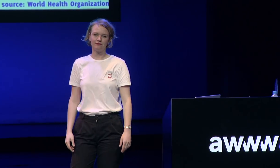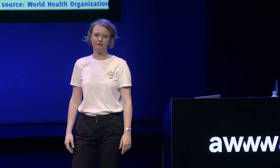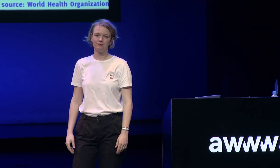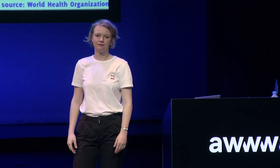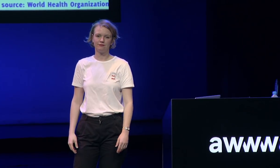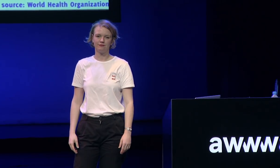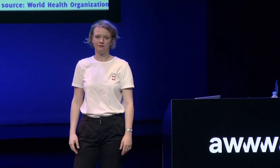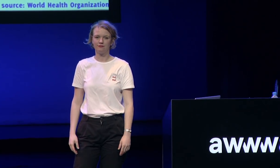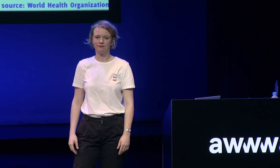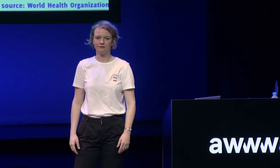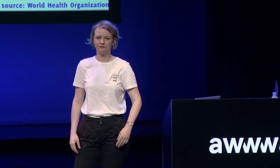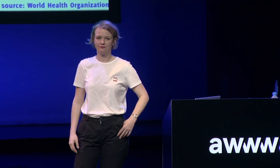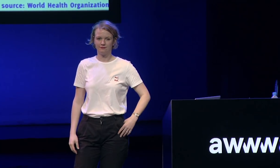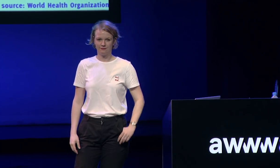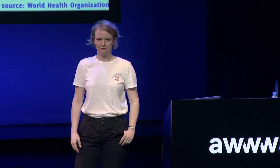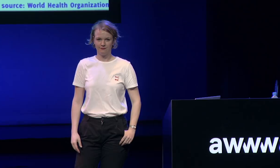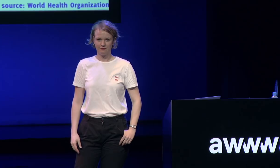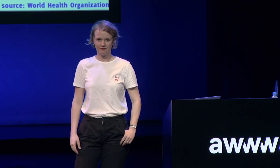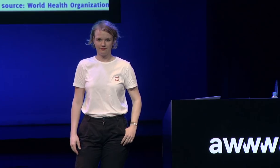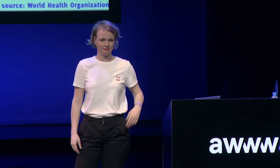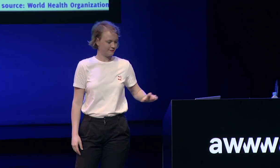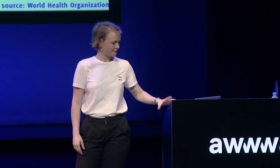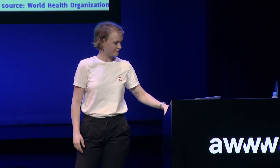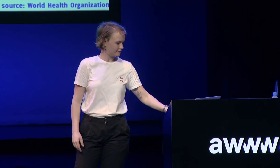design for everybody everybody can participate